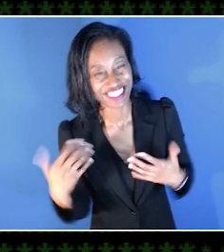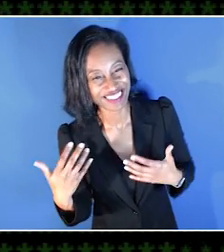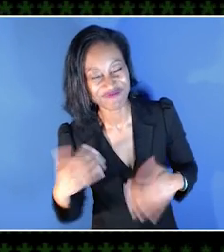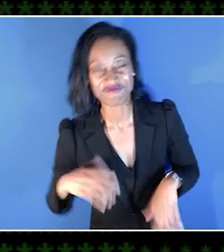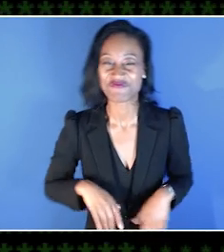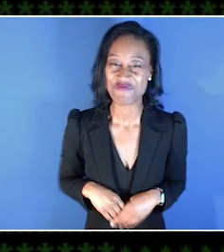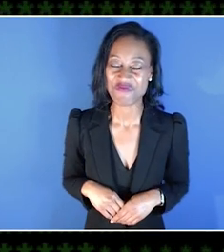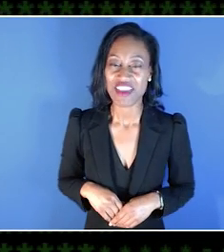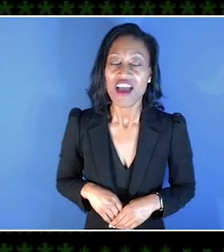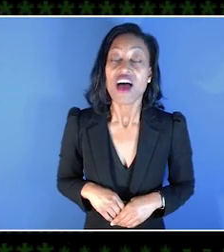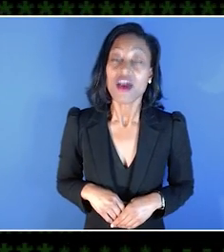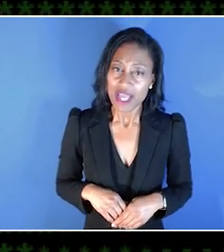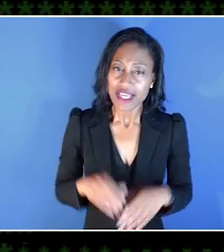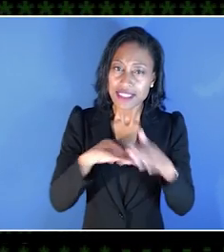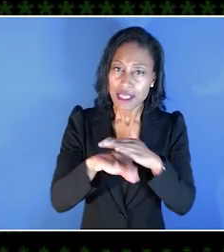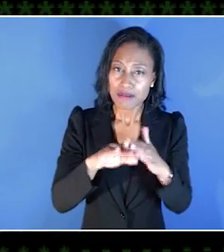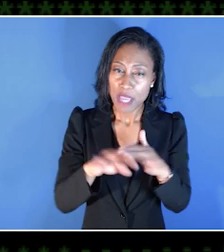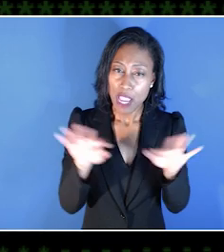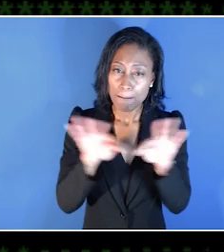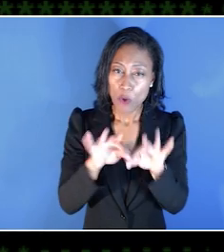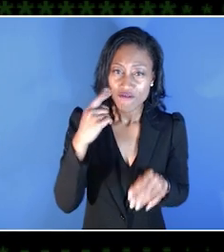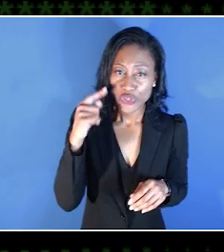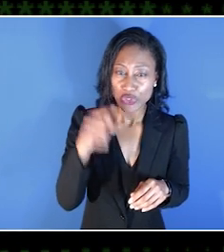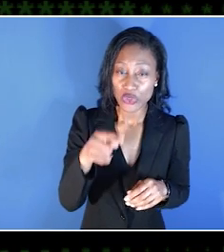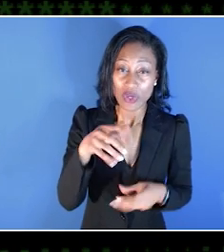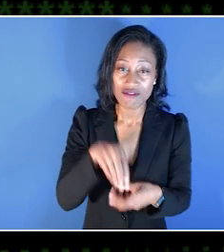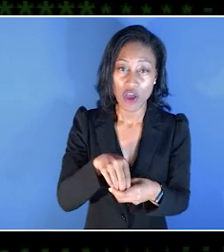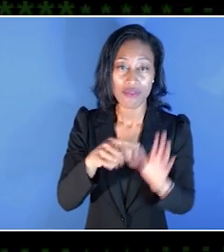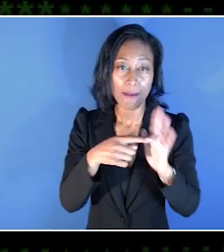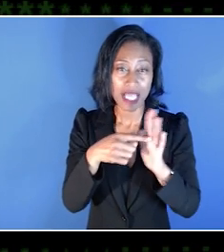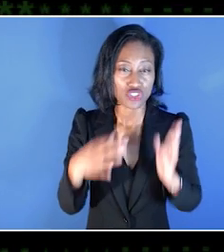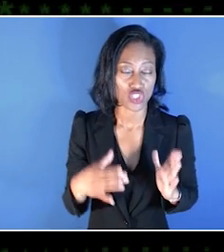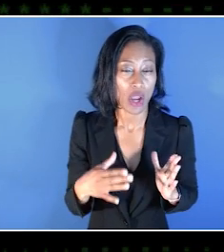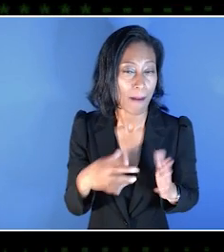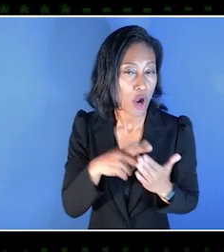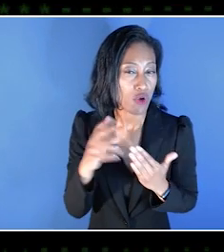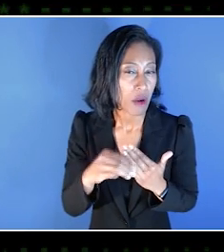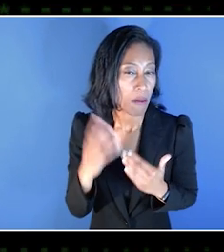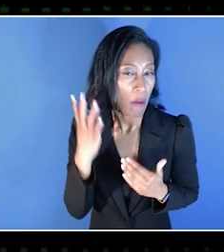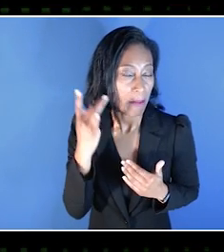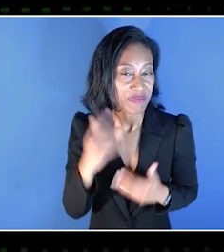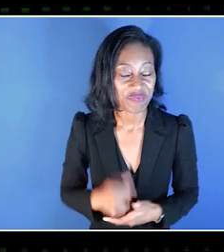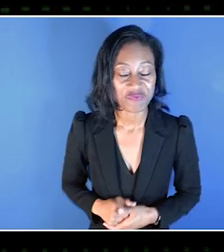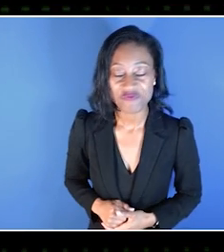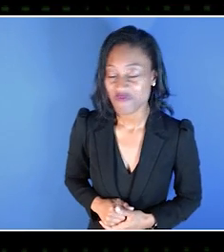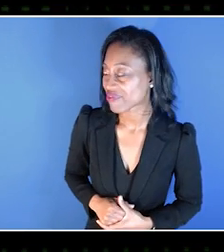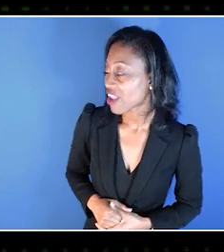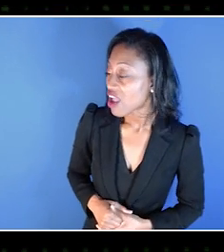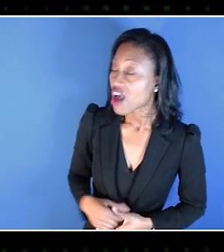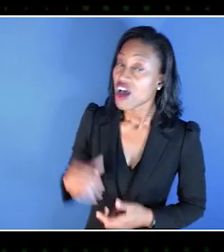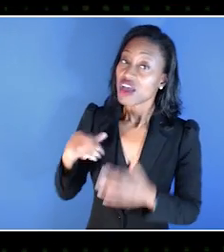How important is accessibility to you as being a part of the Ambassador program? Accessibility is important to me